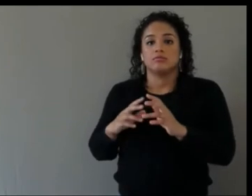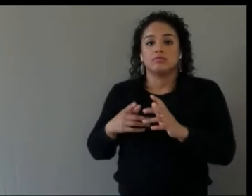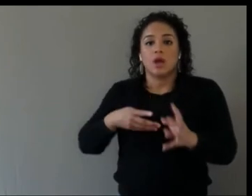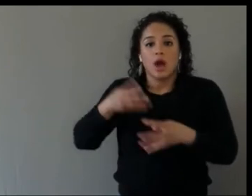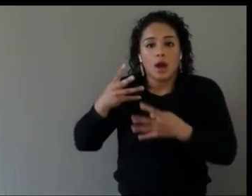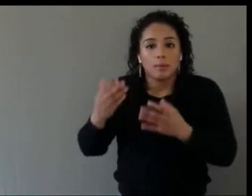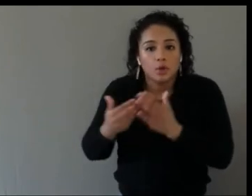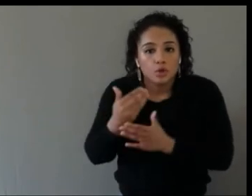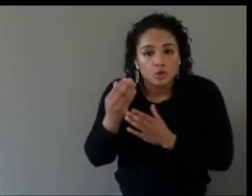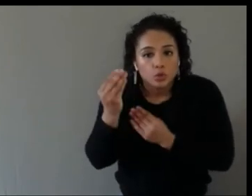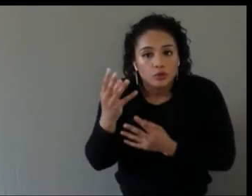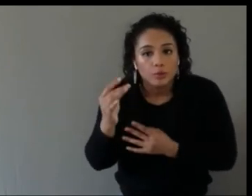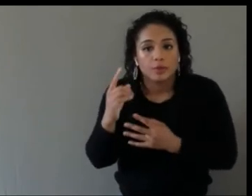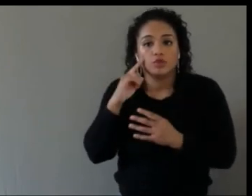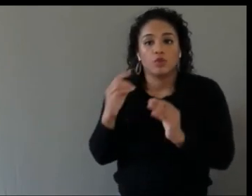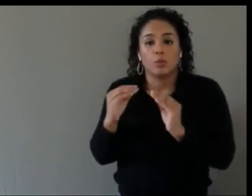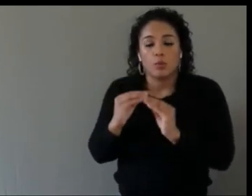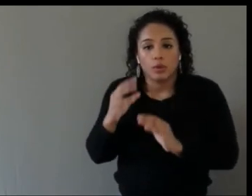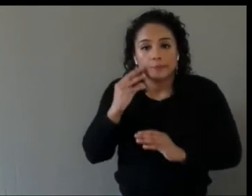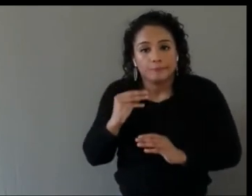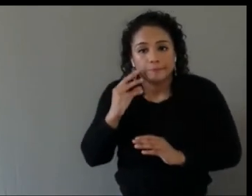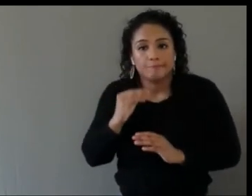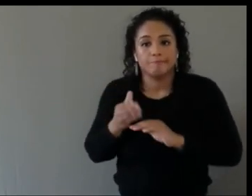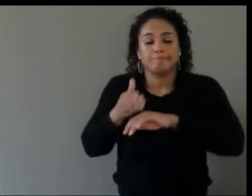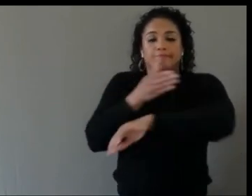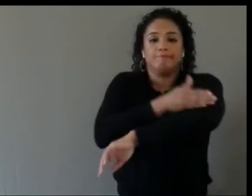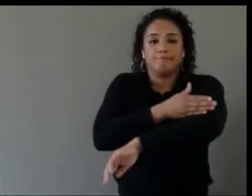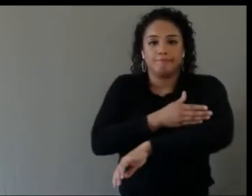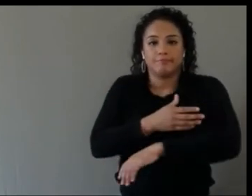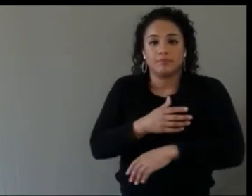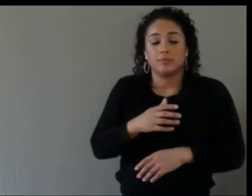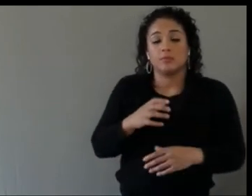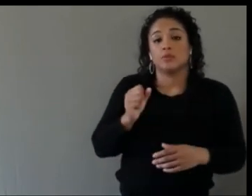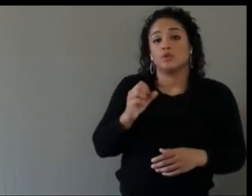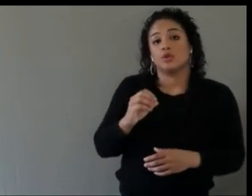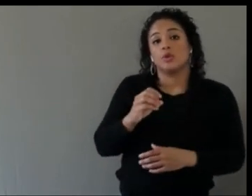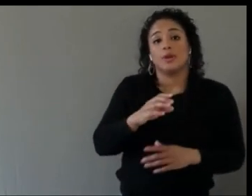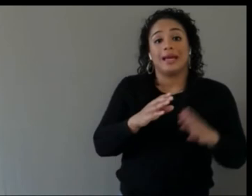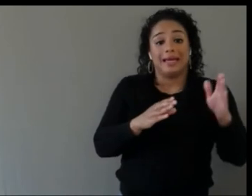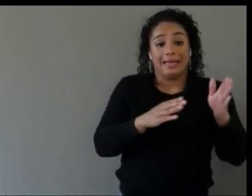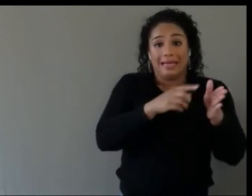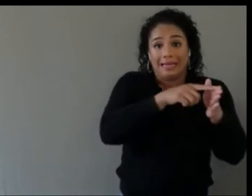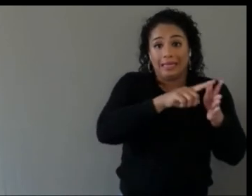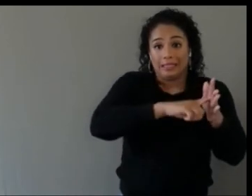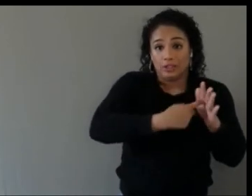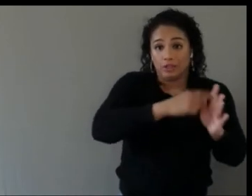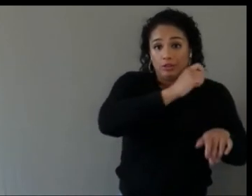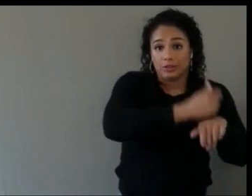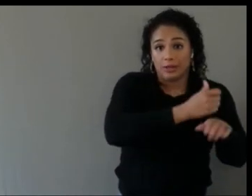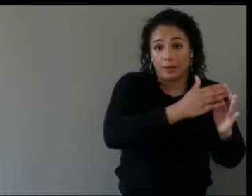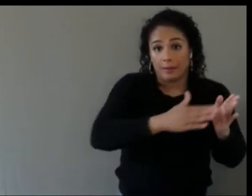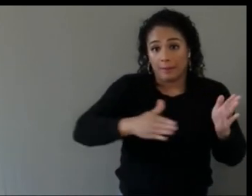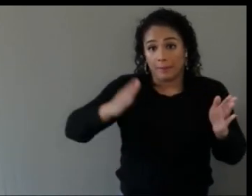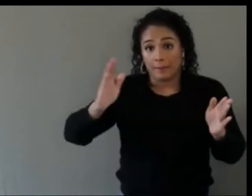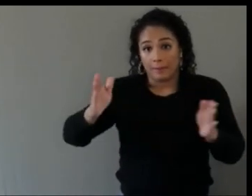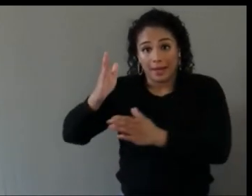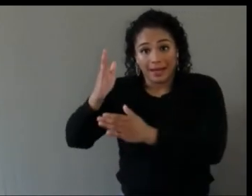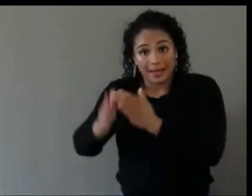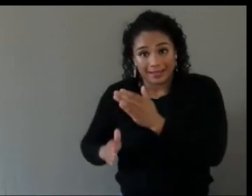So end-to-end experience is going to be more and more critical as well. Anyone else wish to add anything to that?